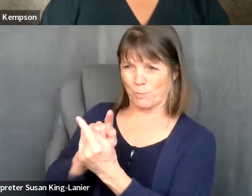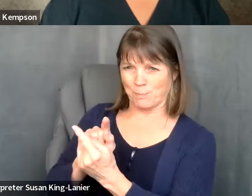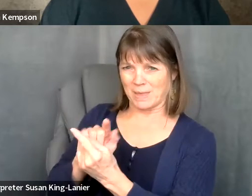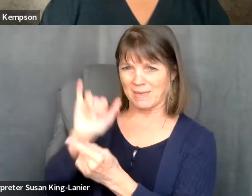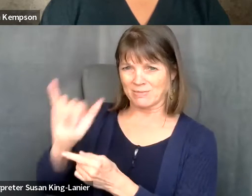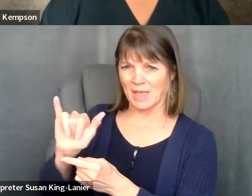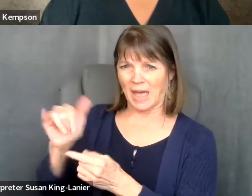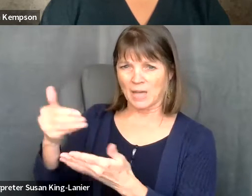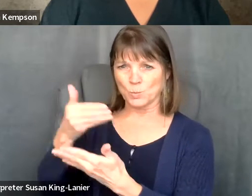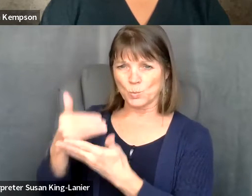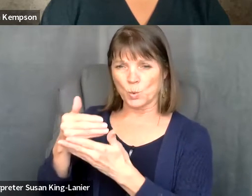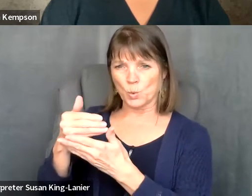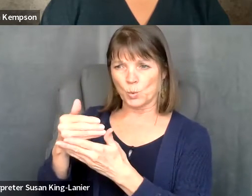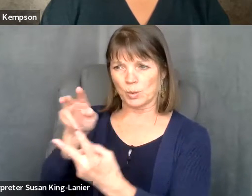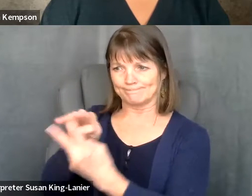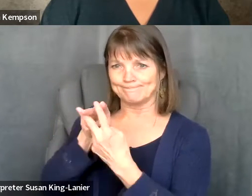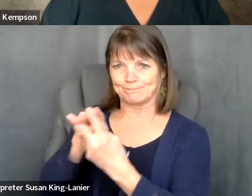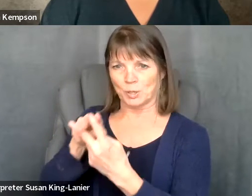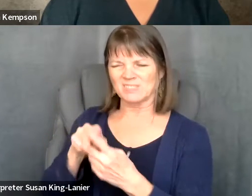Michael Smith: missing that personal touch.